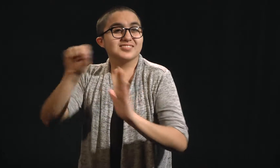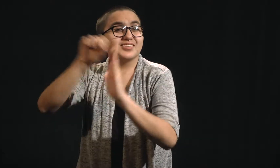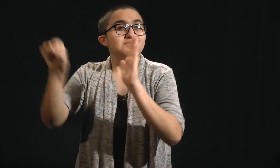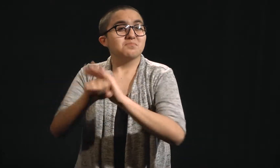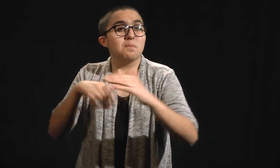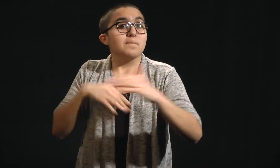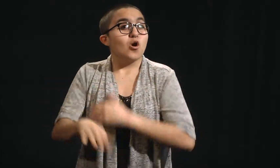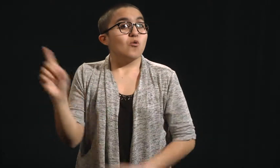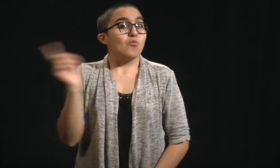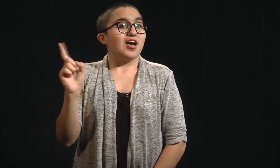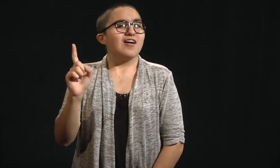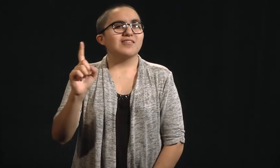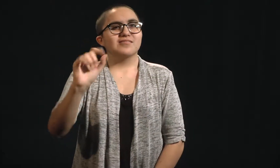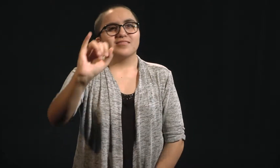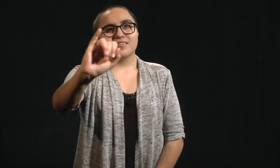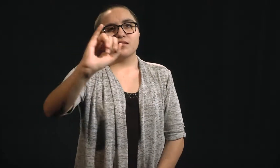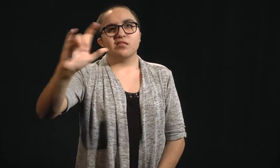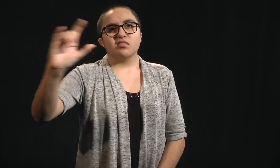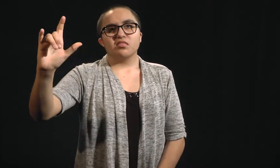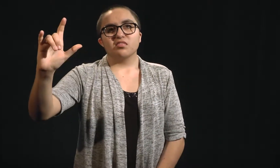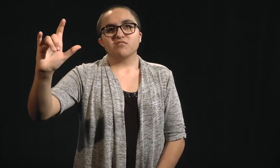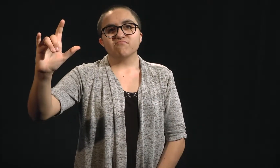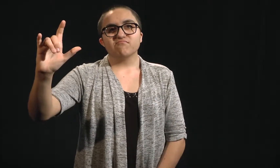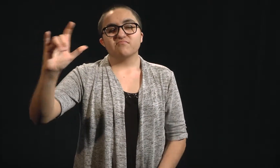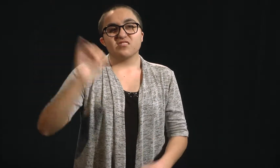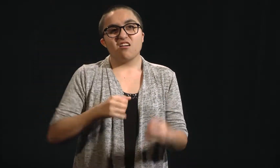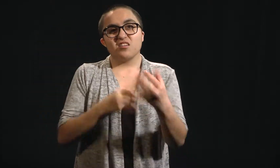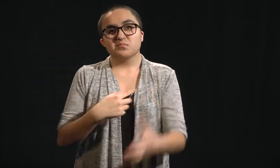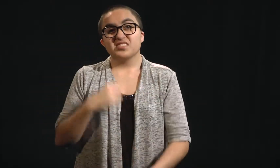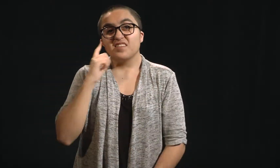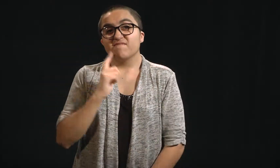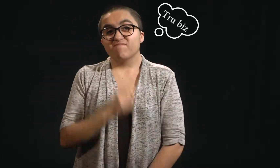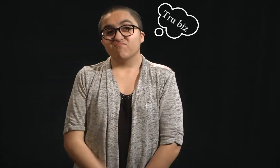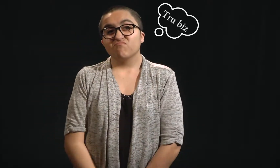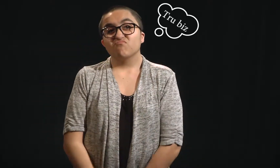The state where I was born, ILL. That's what caused my deafness.